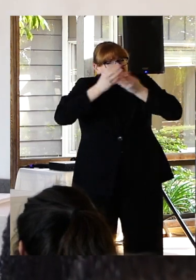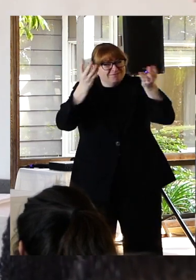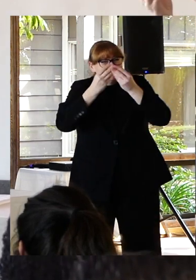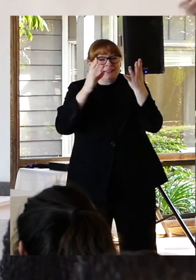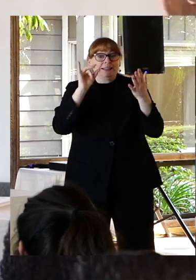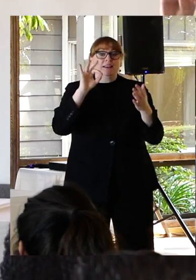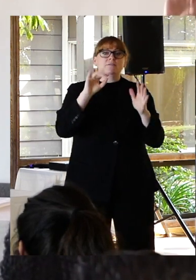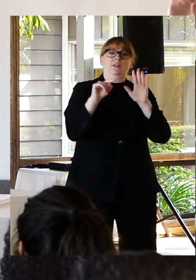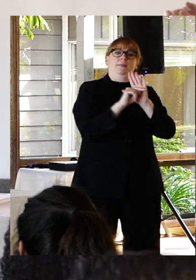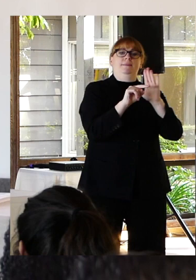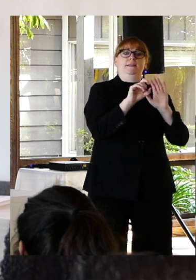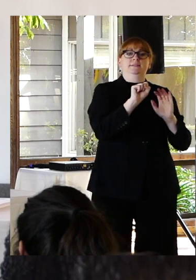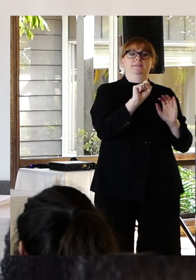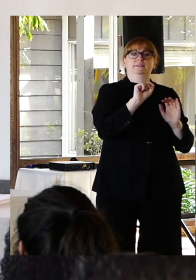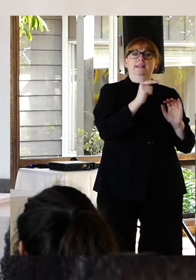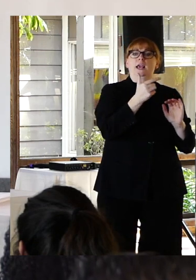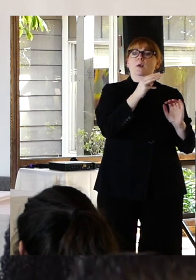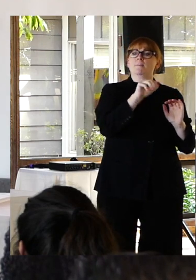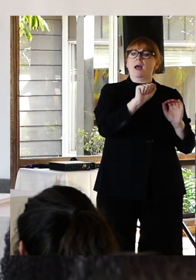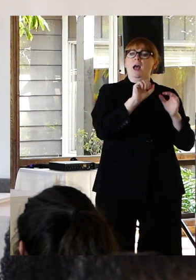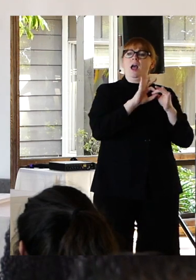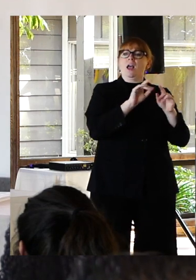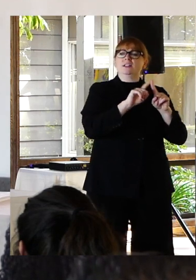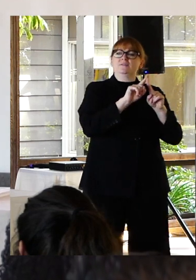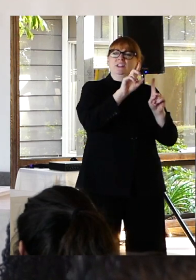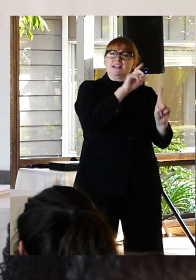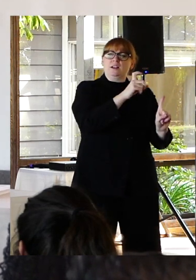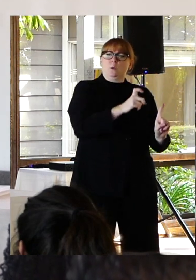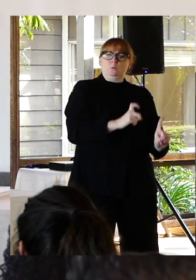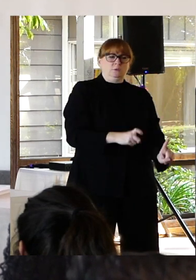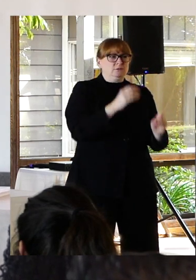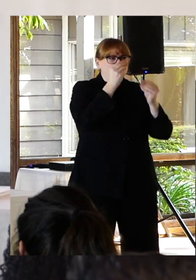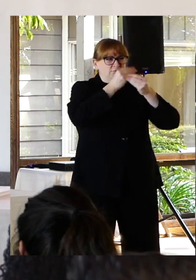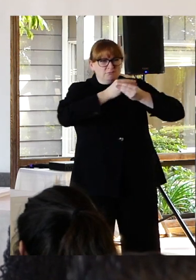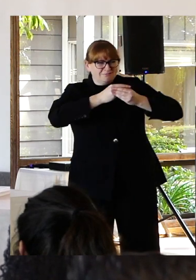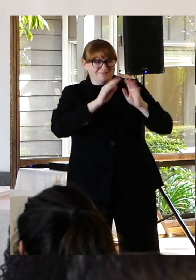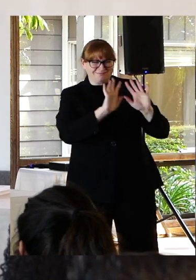various diagnoses and providing culturally competent mental health care